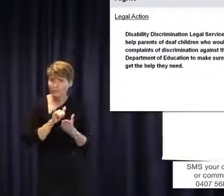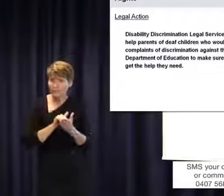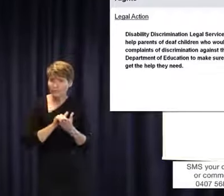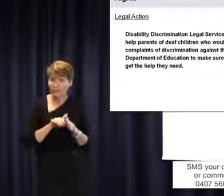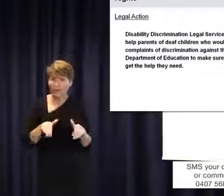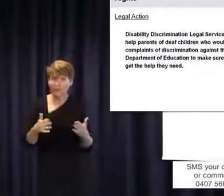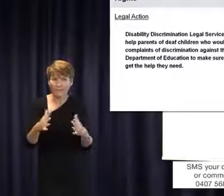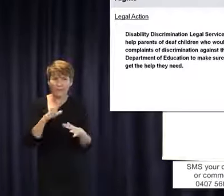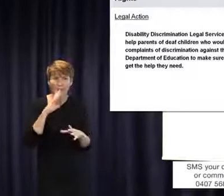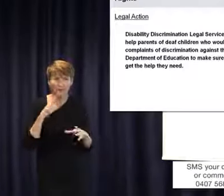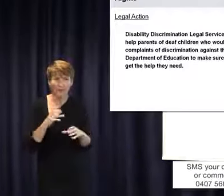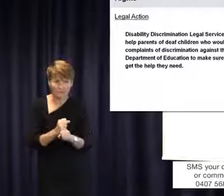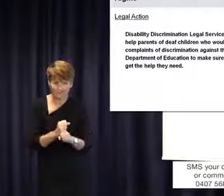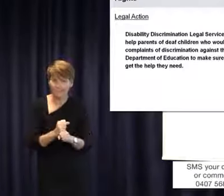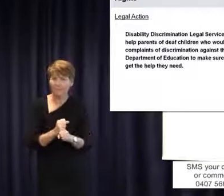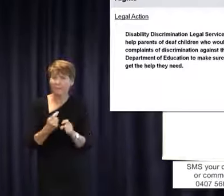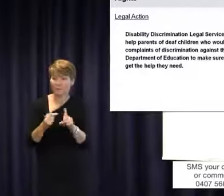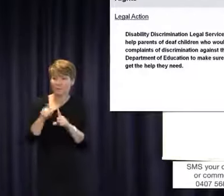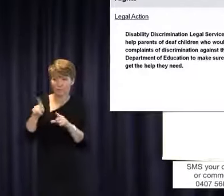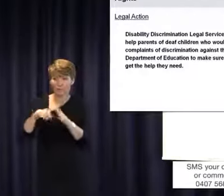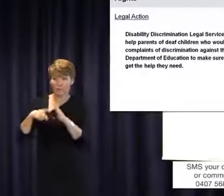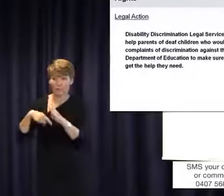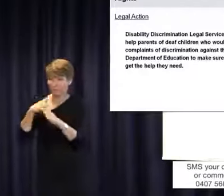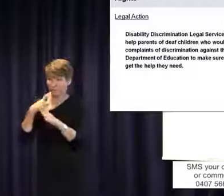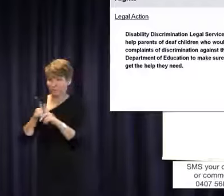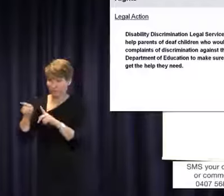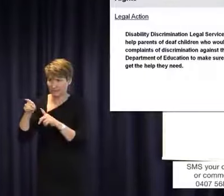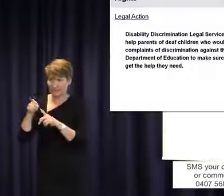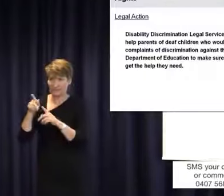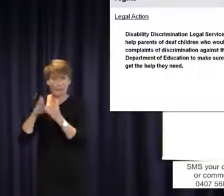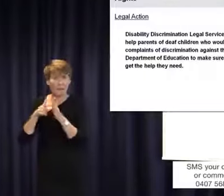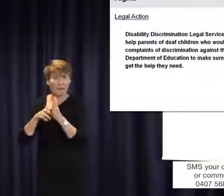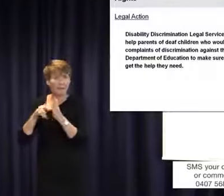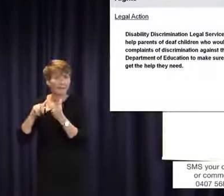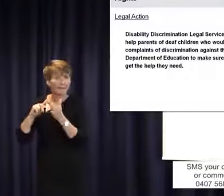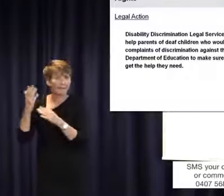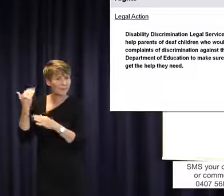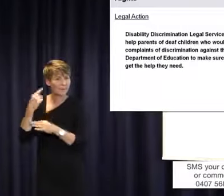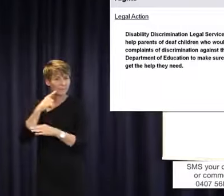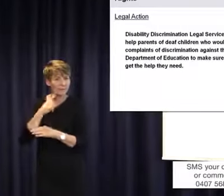as Julie was saying and I think Marnie probably touched on it as well, you would know of course